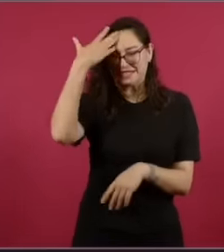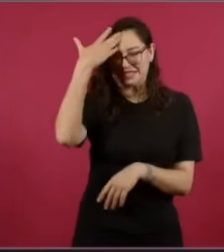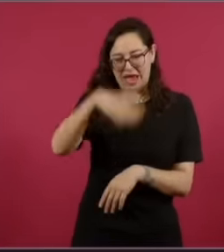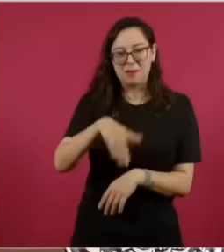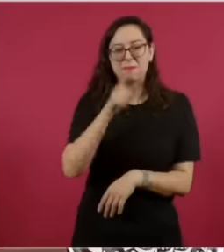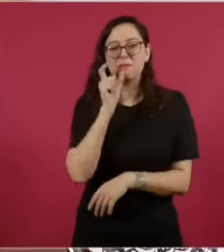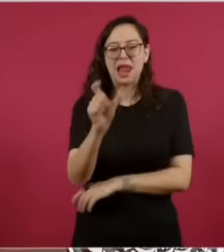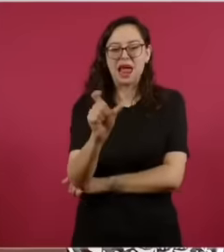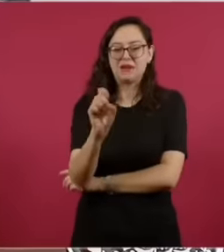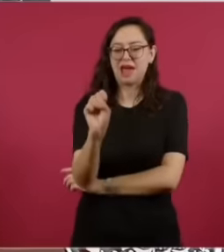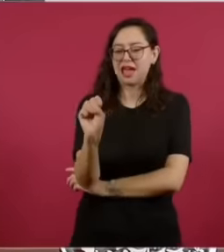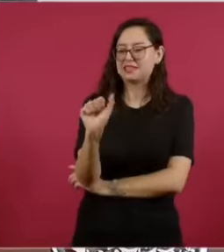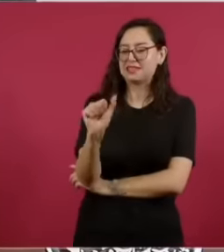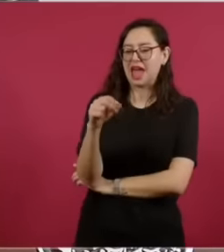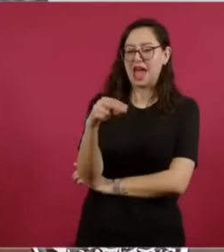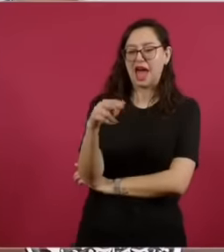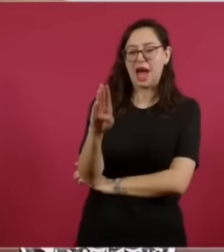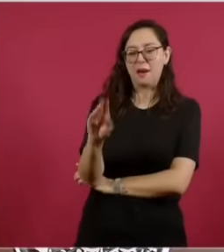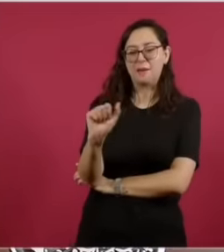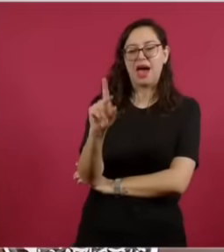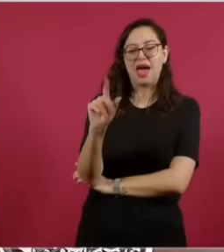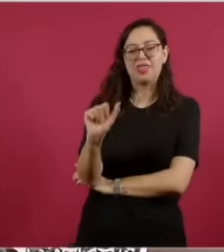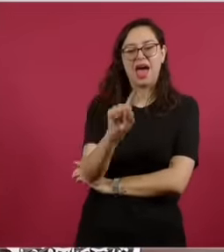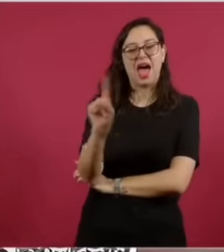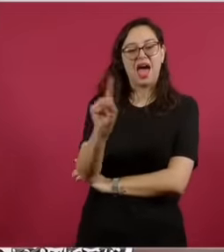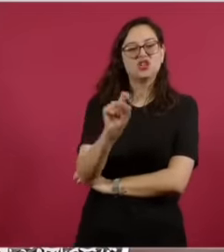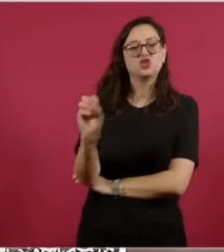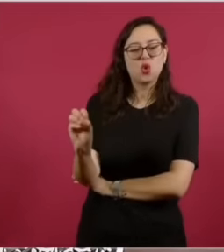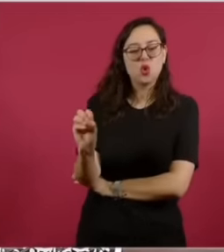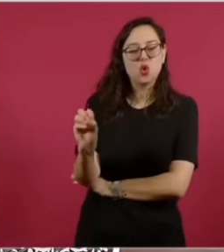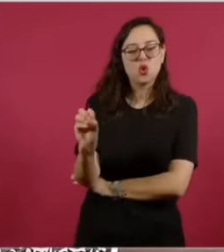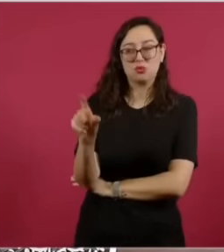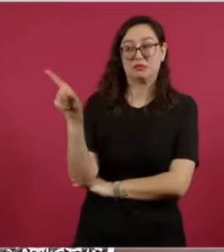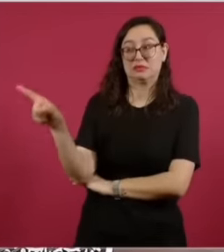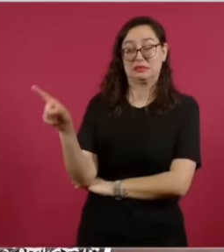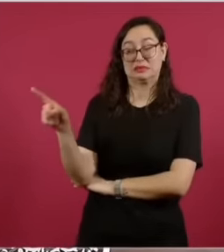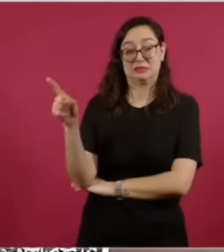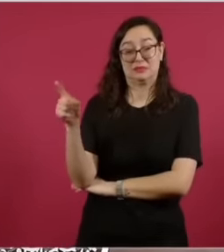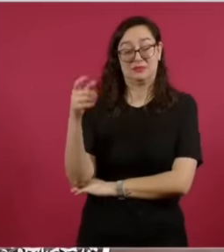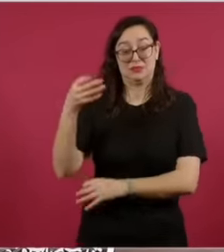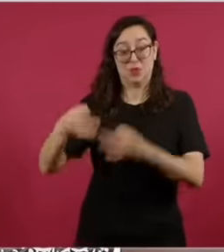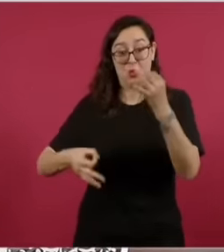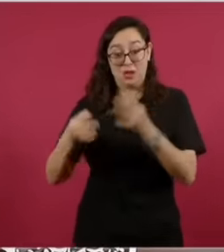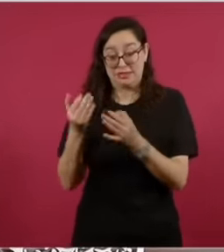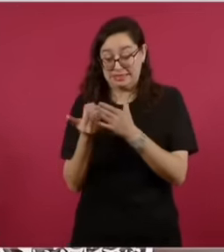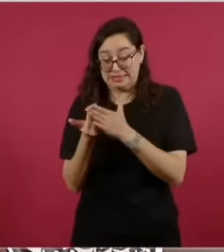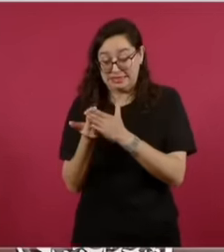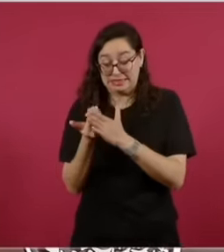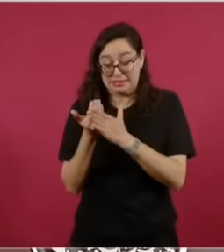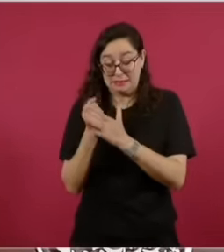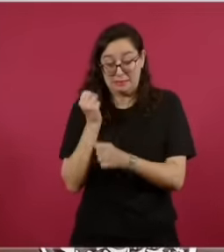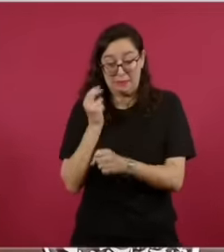and 30 from Monday to Thursday,